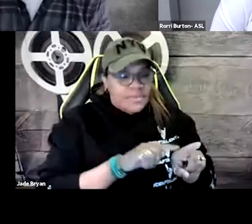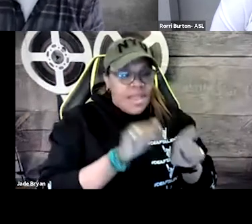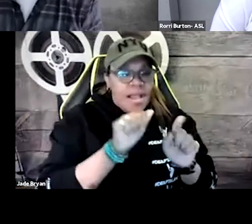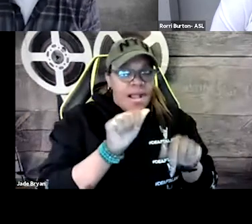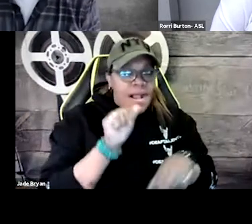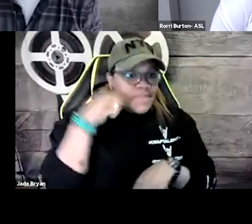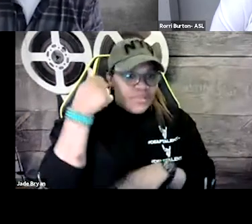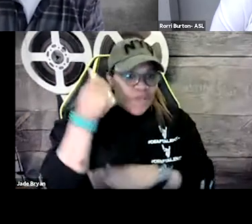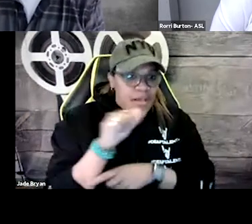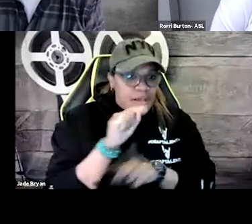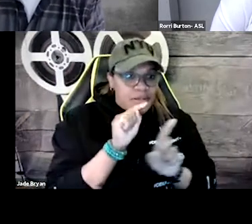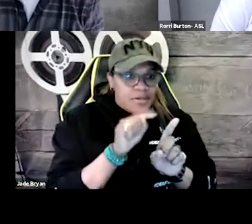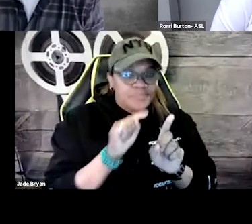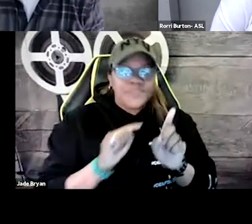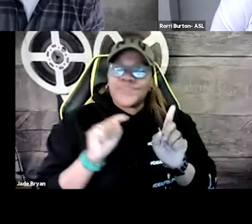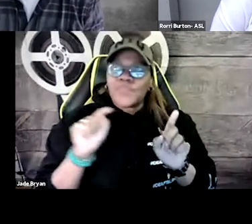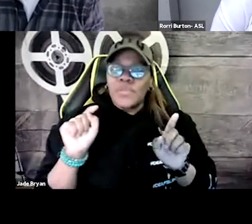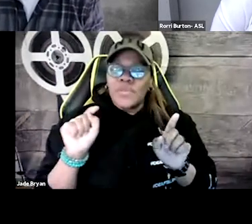the platforms and their captioning capabilities.